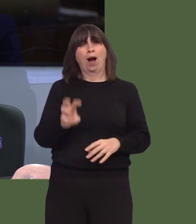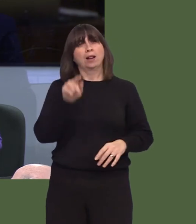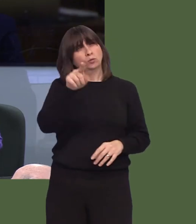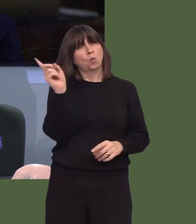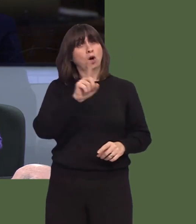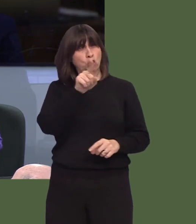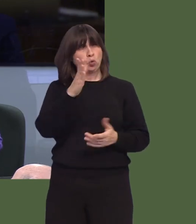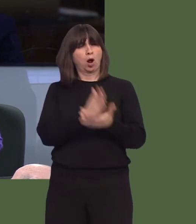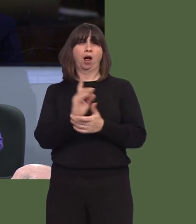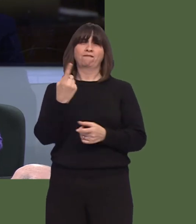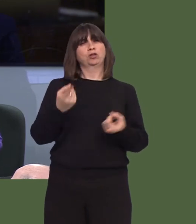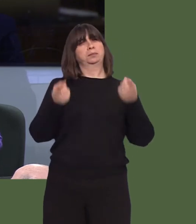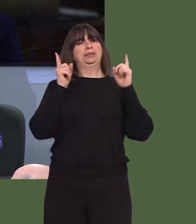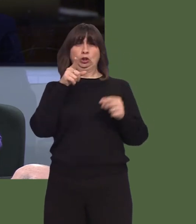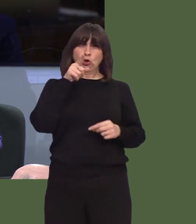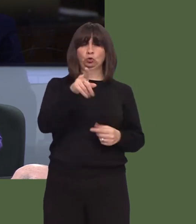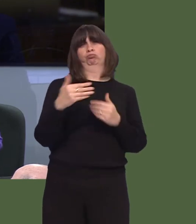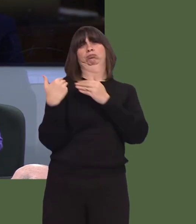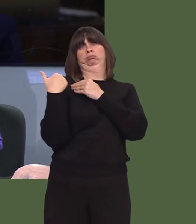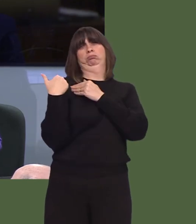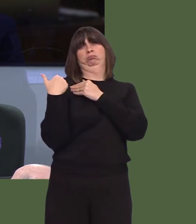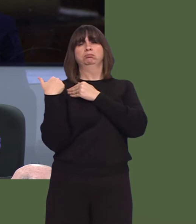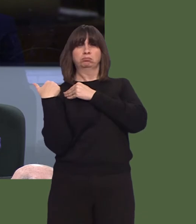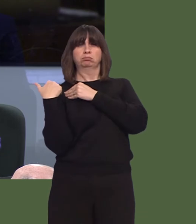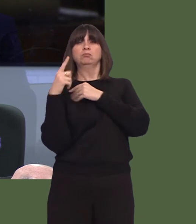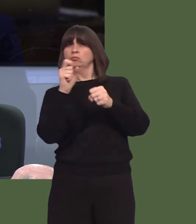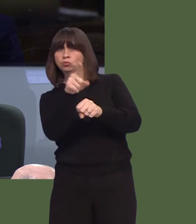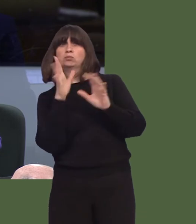Because you are the First Minister, and you are ultimately responsible for ensuring that